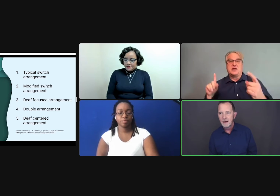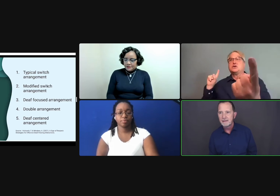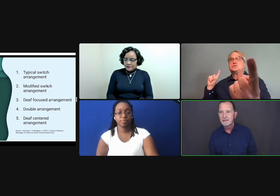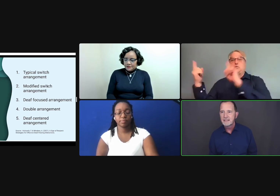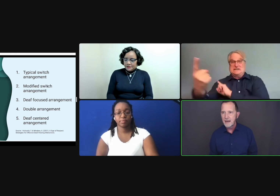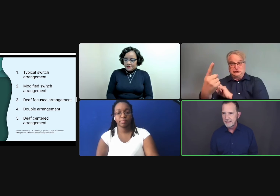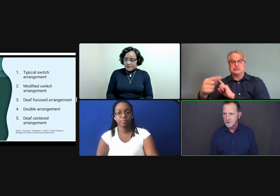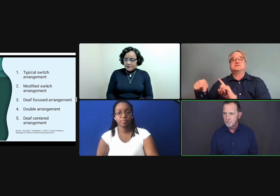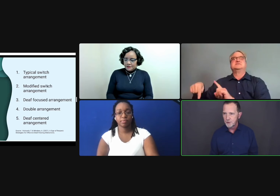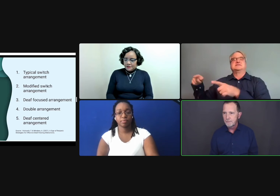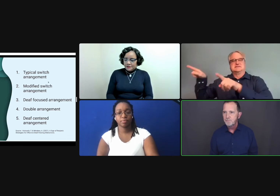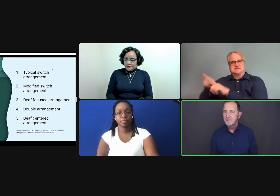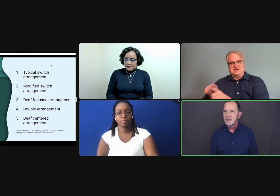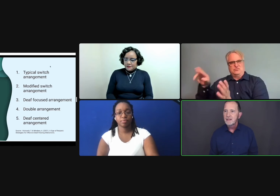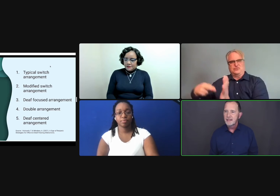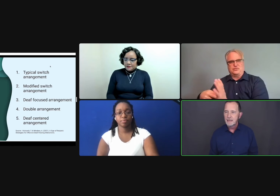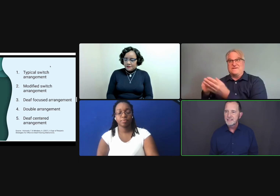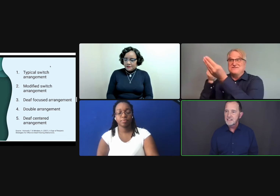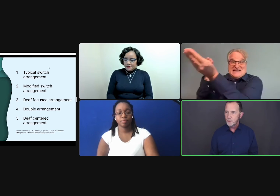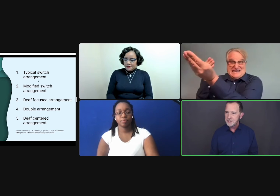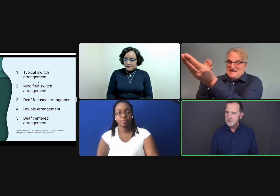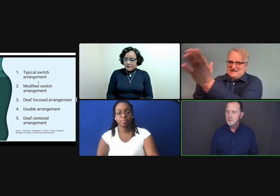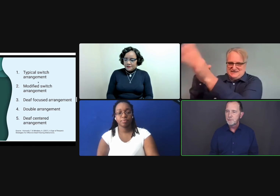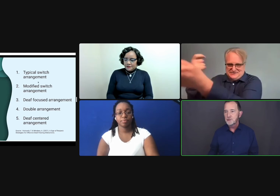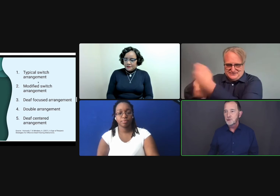on the signing interpreter. And then when they switch, the person